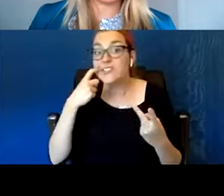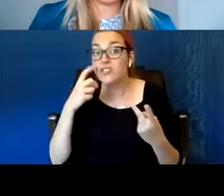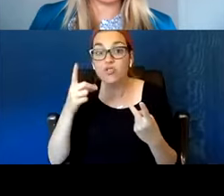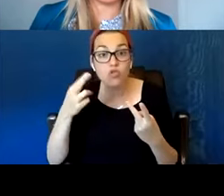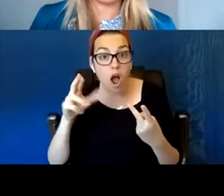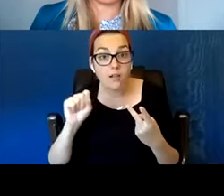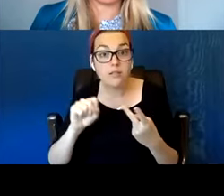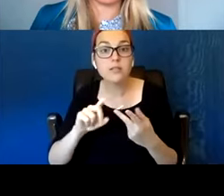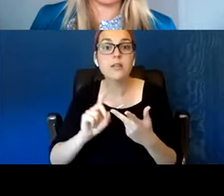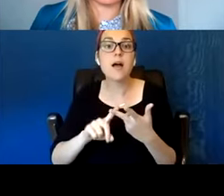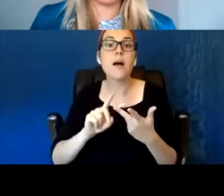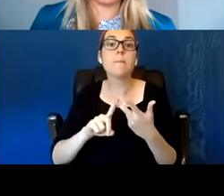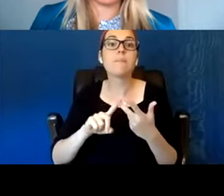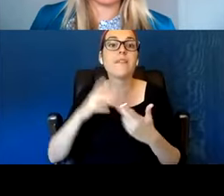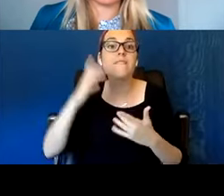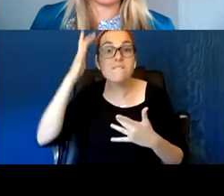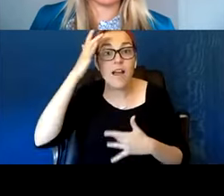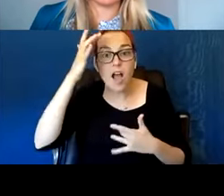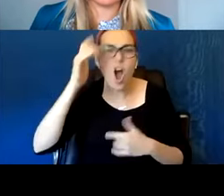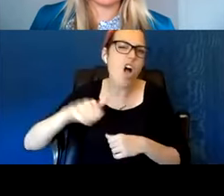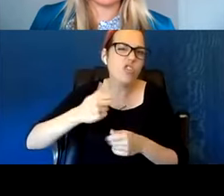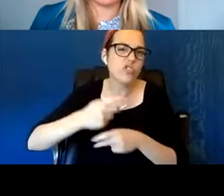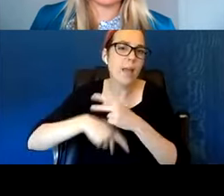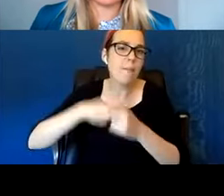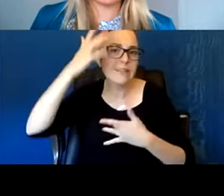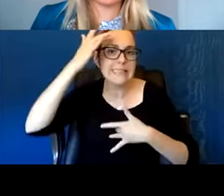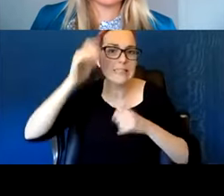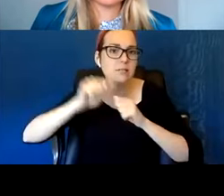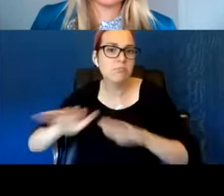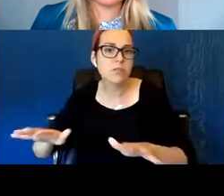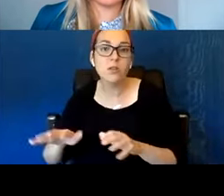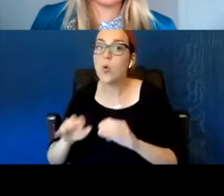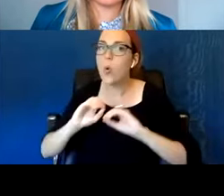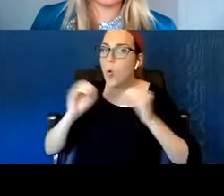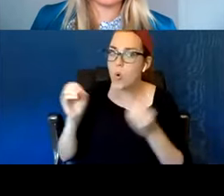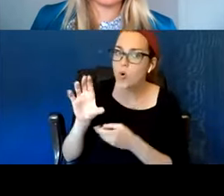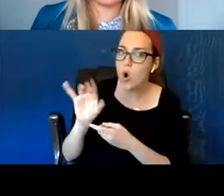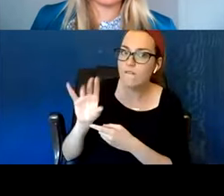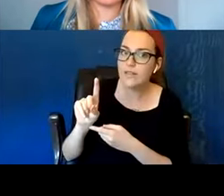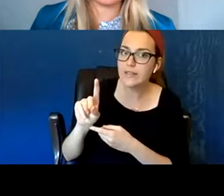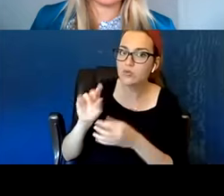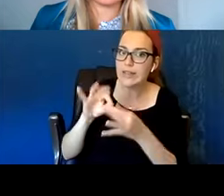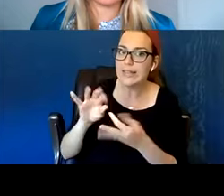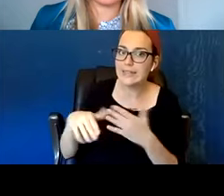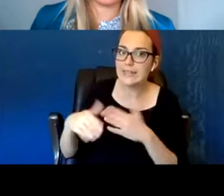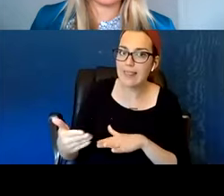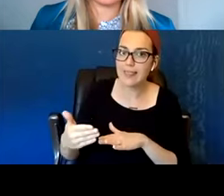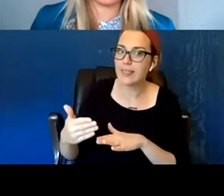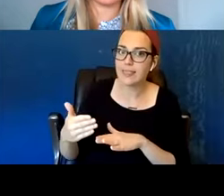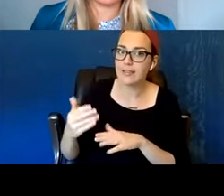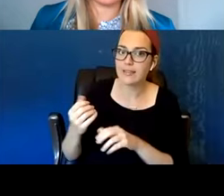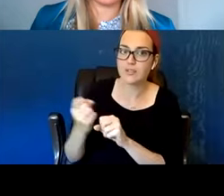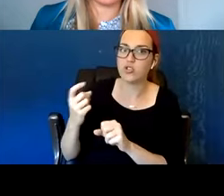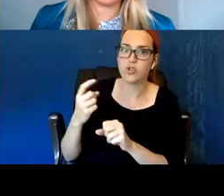Bloodborne viruses, no one died of COVID. And I know five people myself included